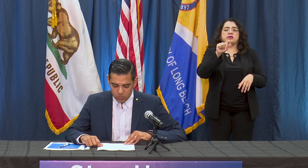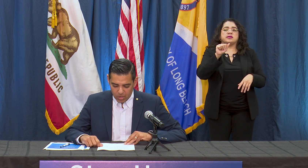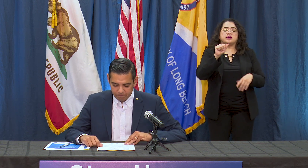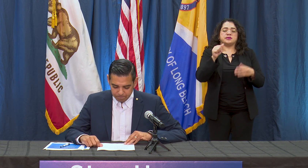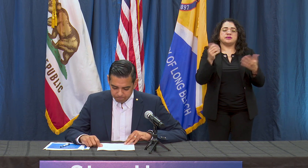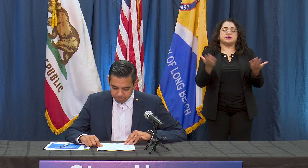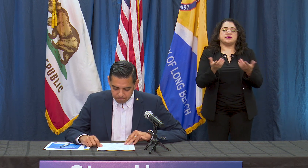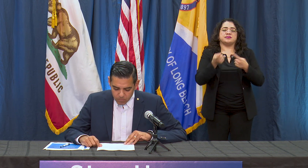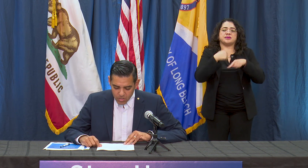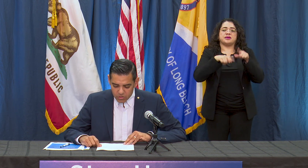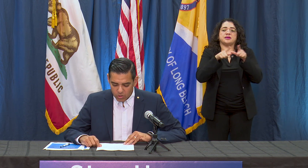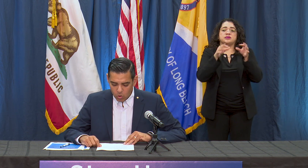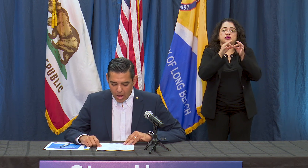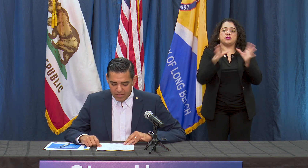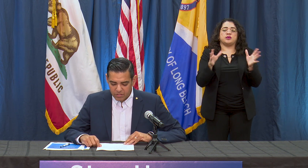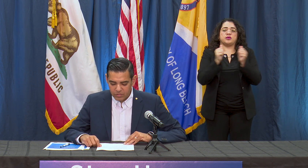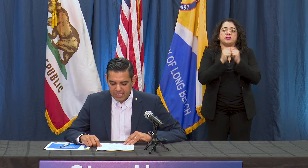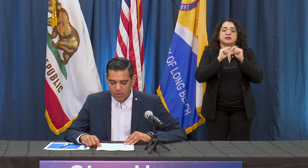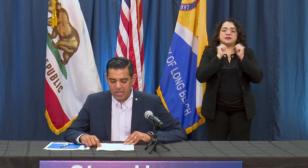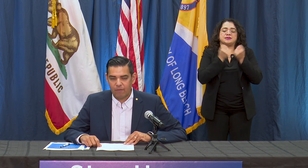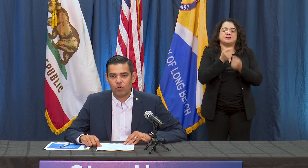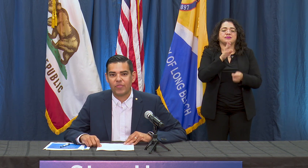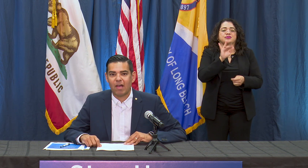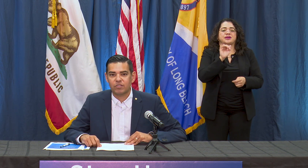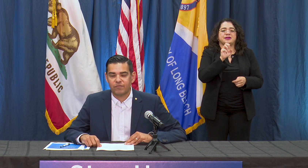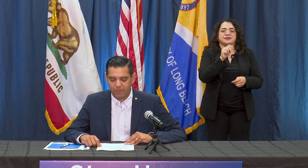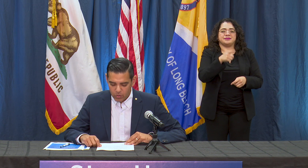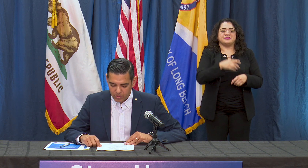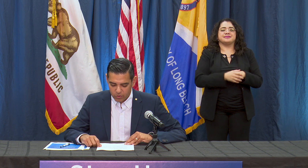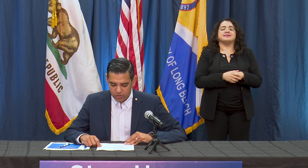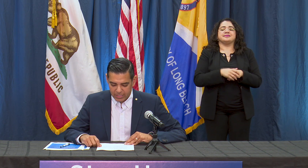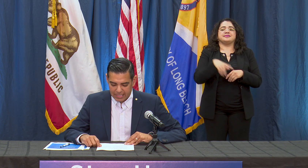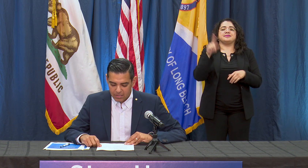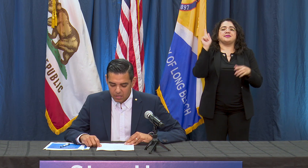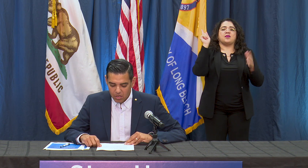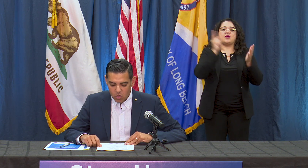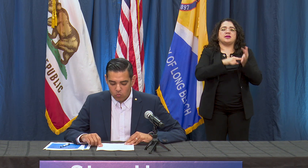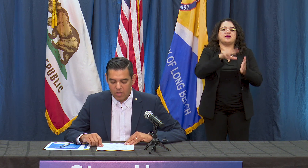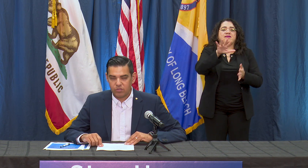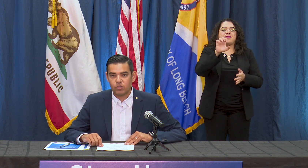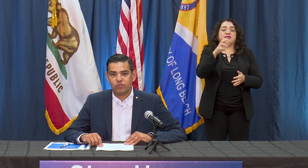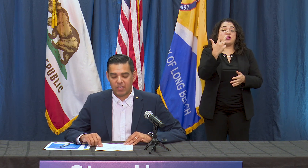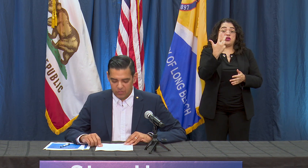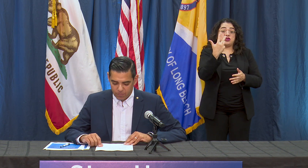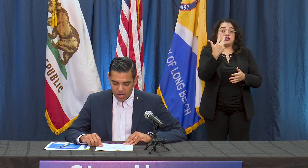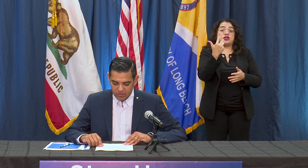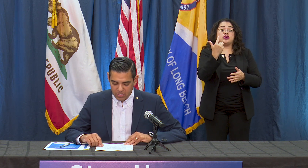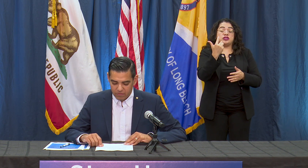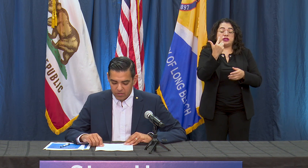well. So as of today we have 1,513 residents who have tested positive,